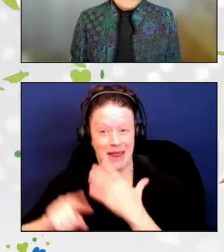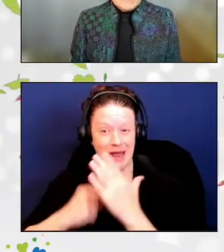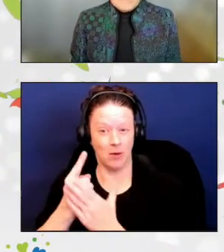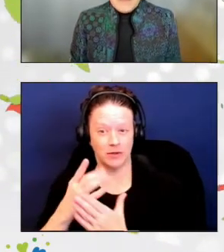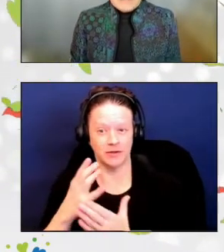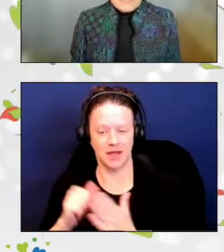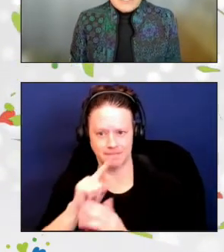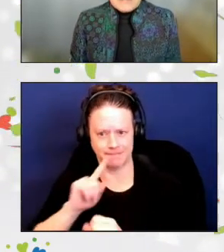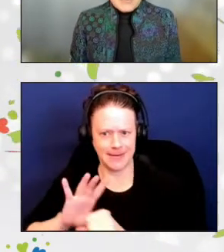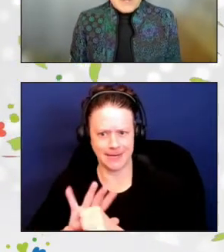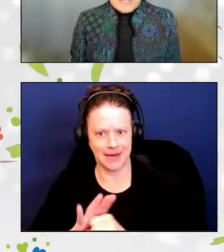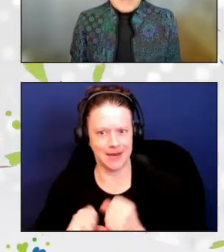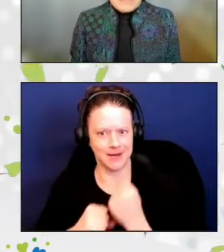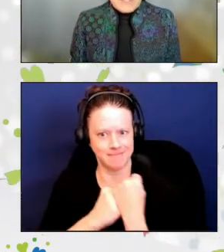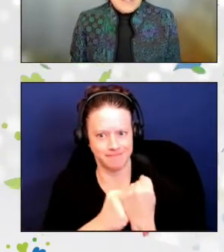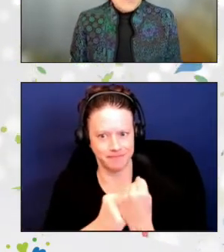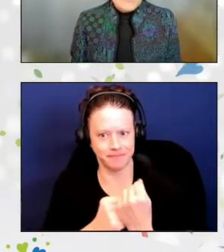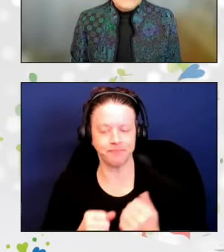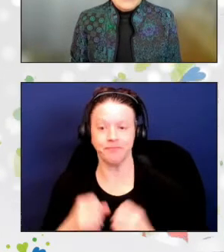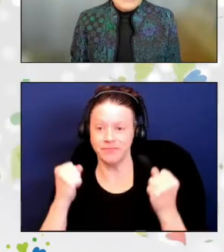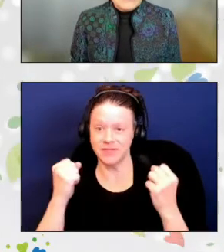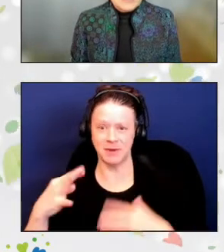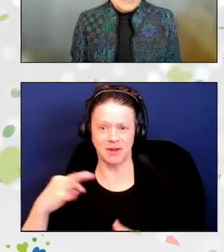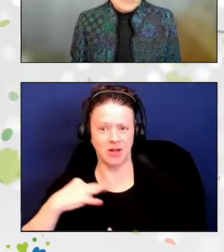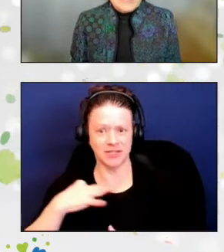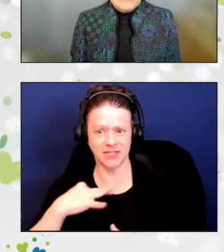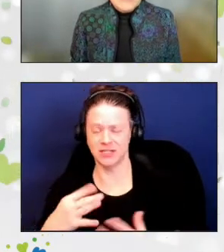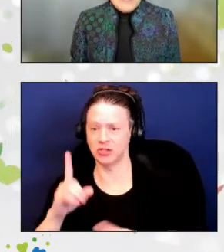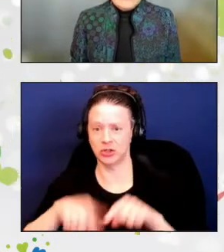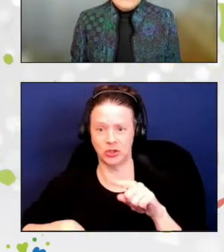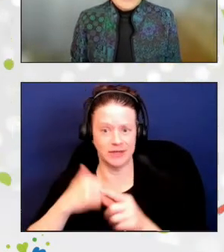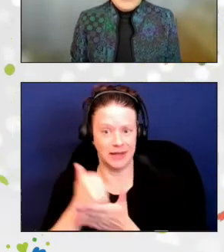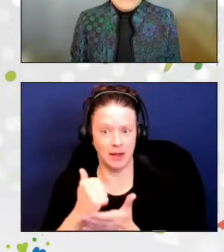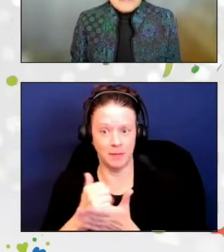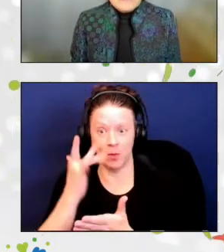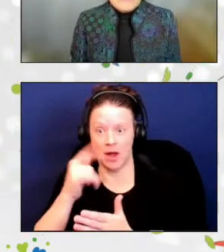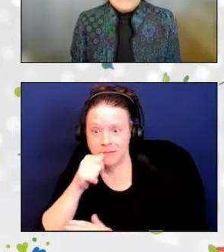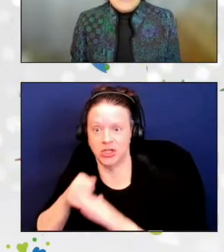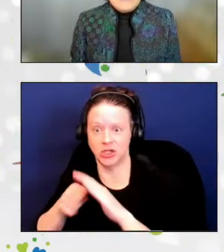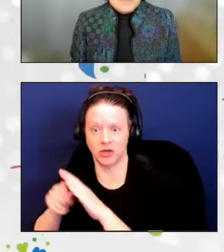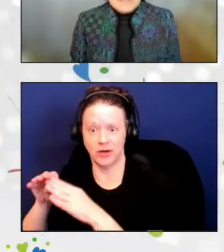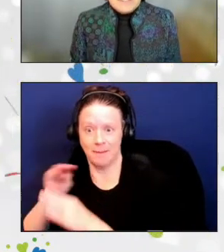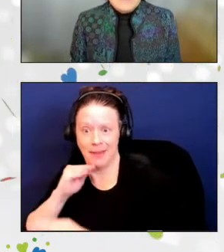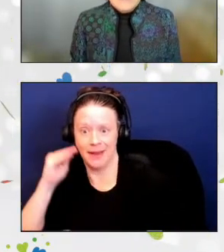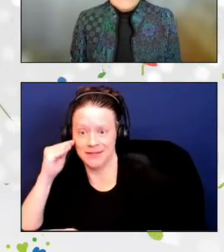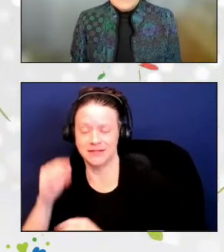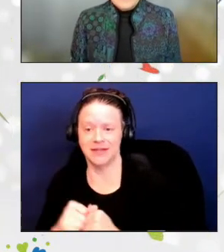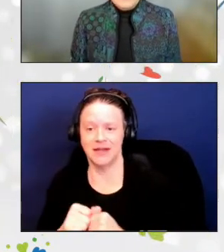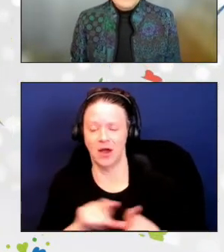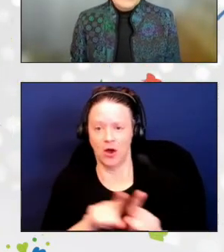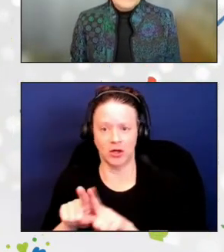Many volunteers were unable to help, as they sheltered in place. And social distancing limited the number of people